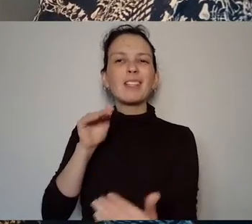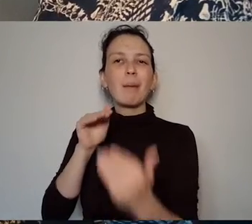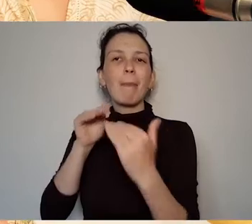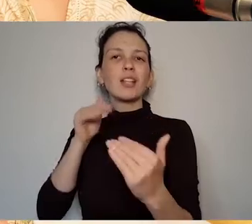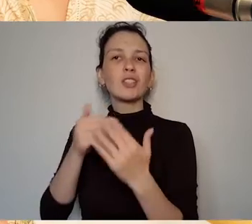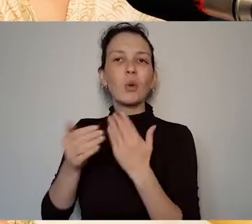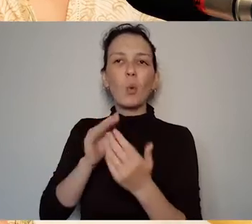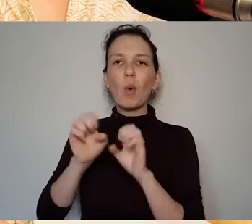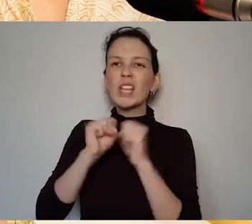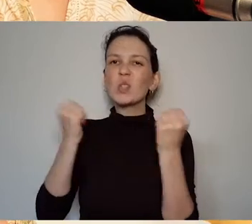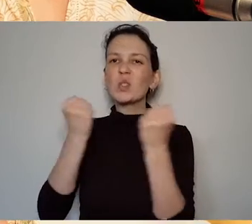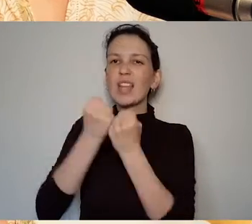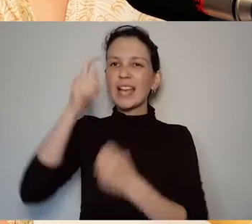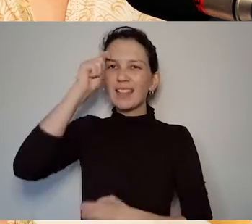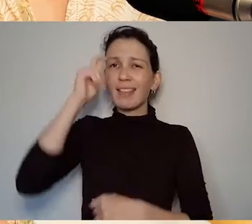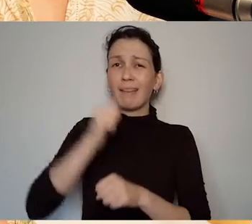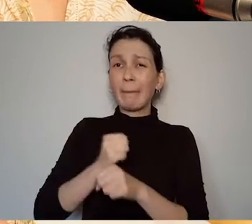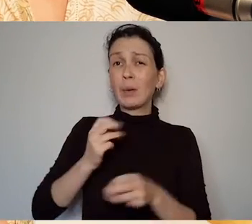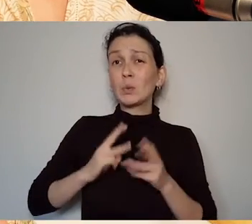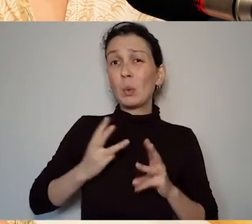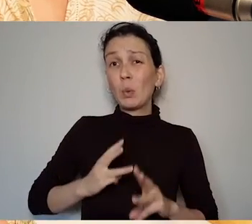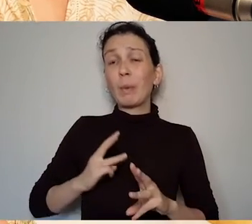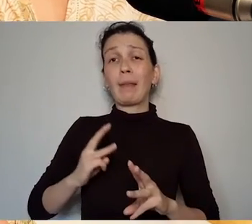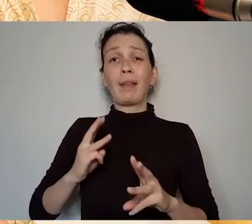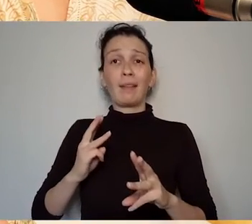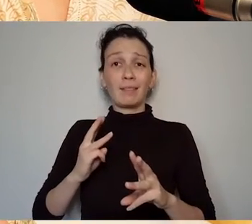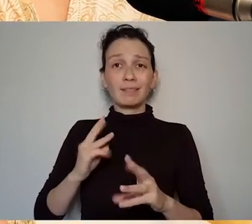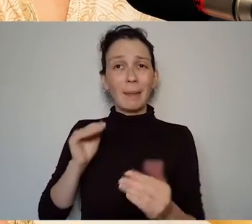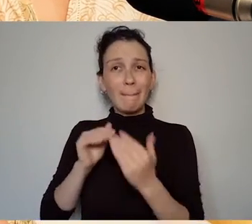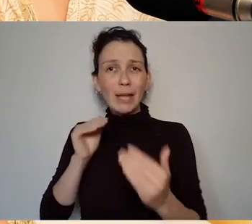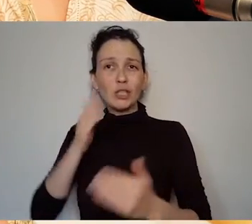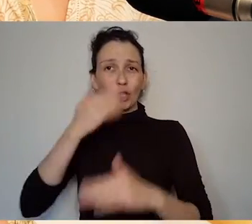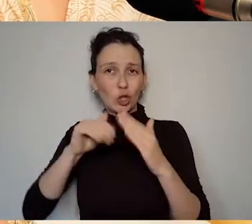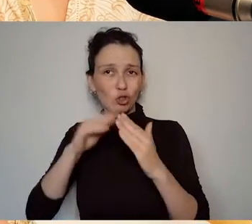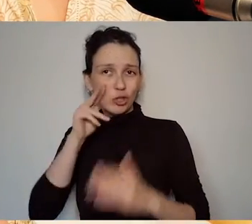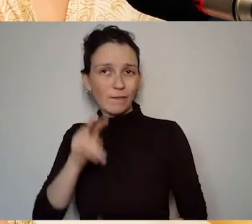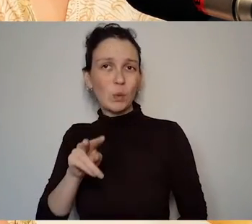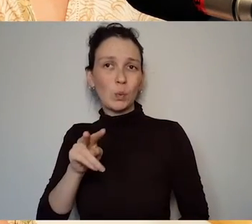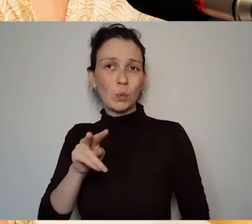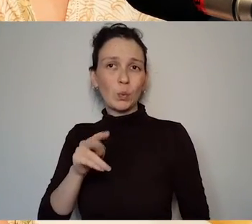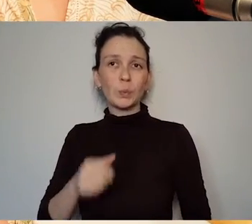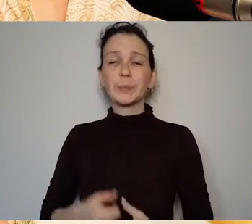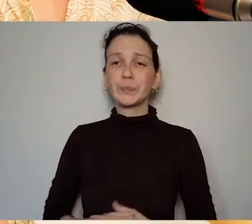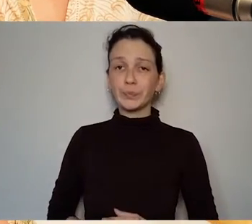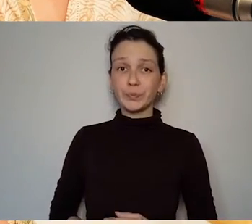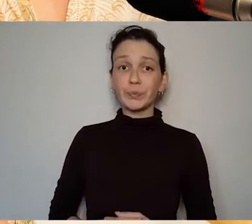And I suppose another part of that narrative particularly around Teresa Deevy is that she